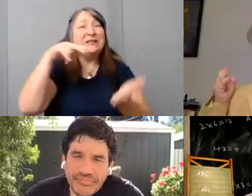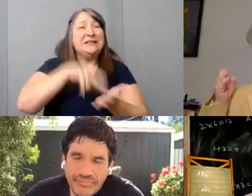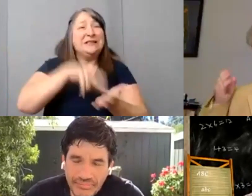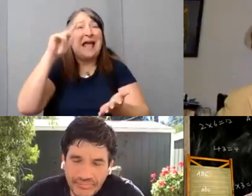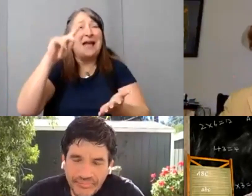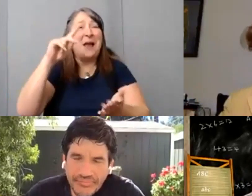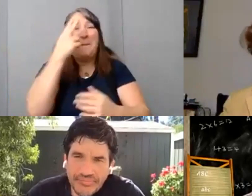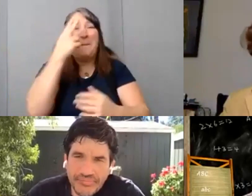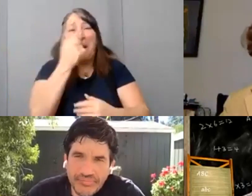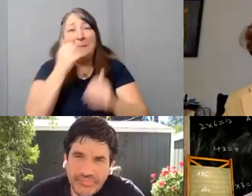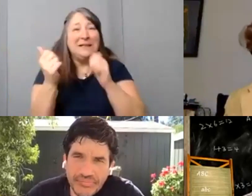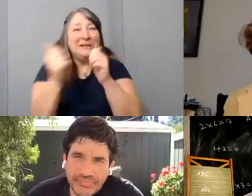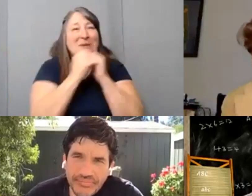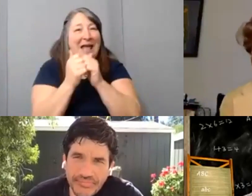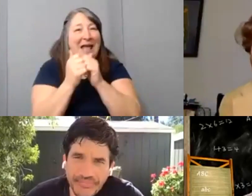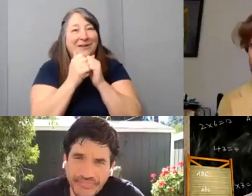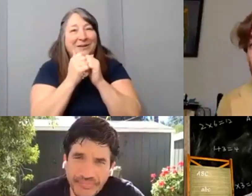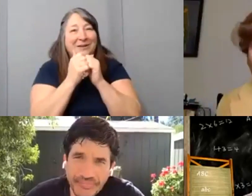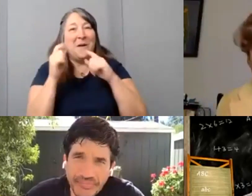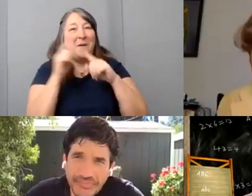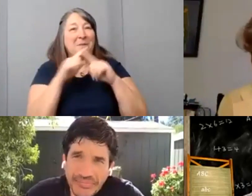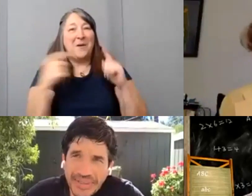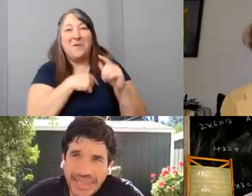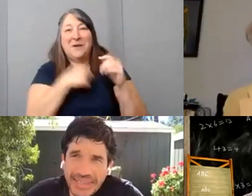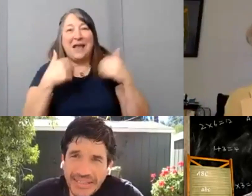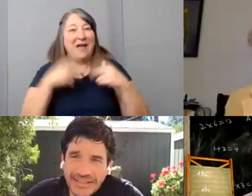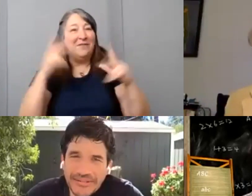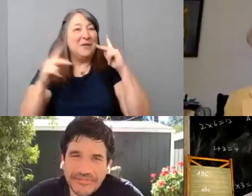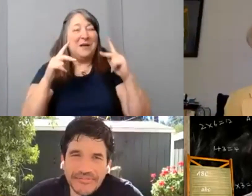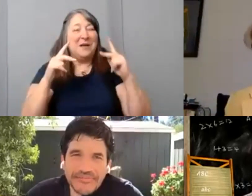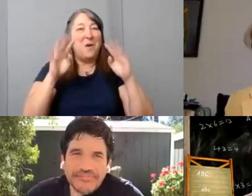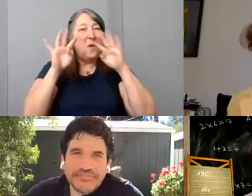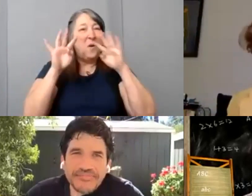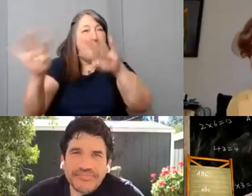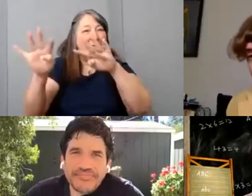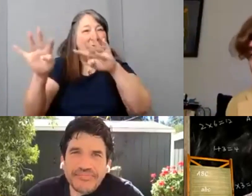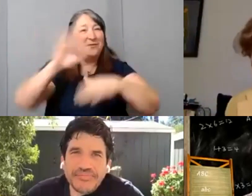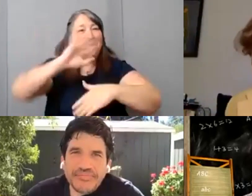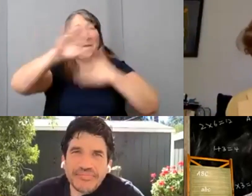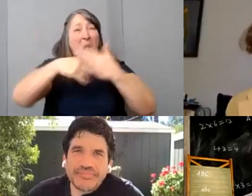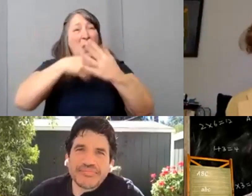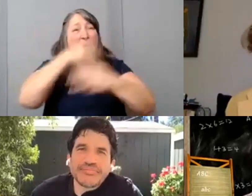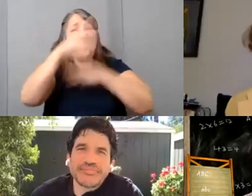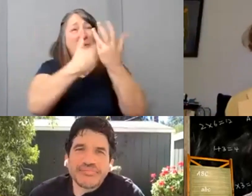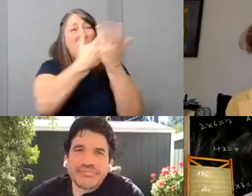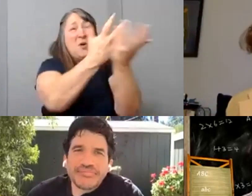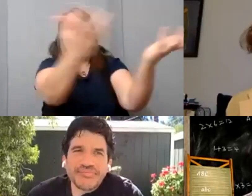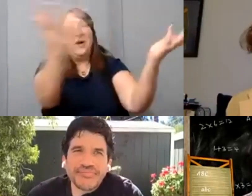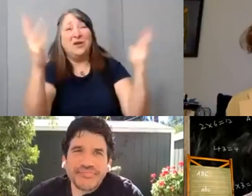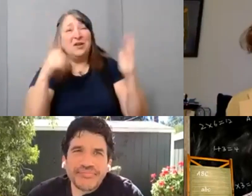but guys, you know, we have people tuned in from all over the world. You guys have been film challenge judges for years.